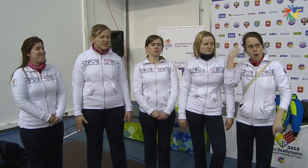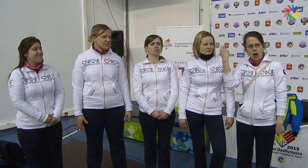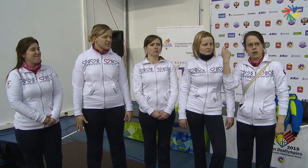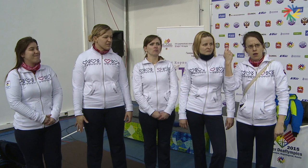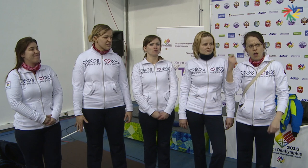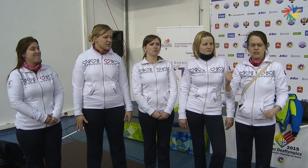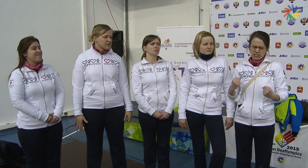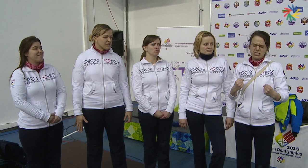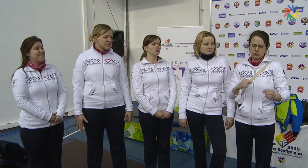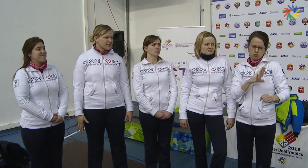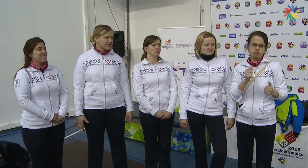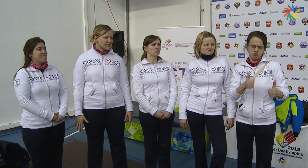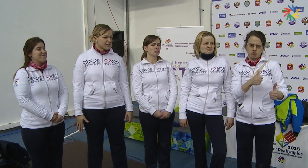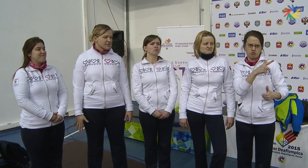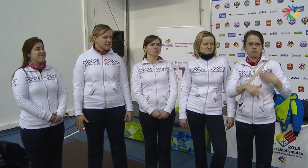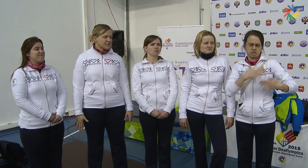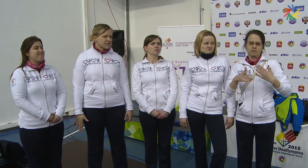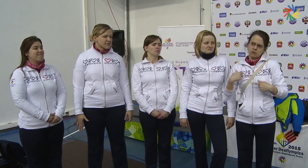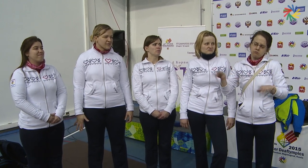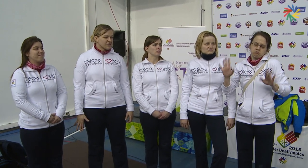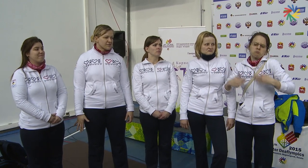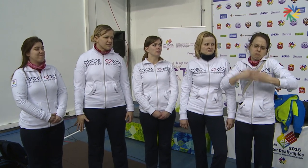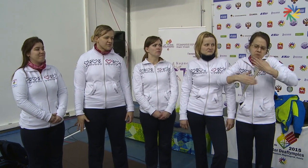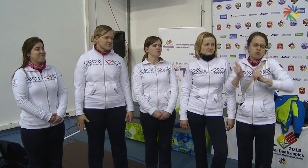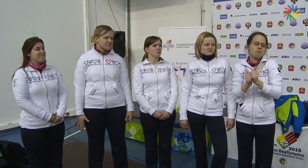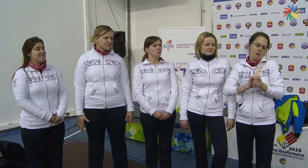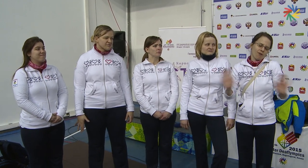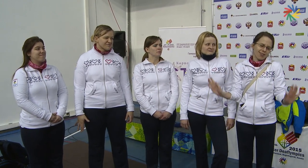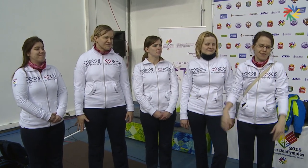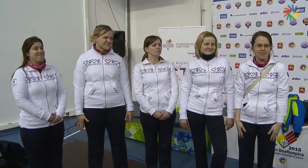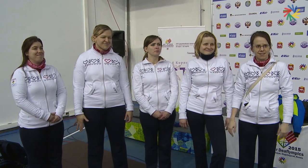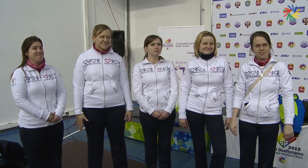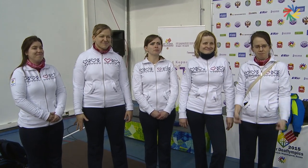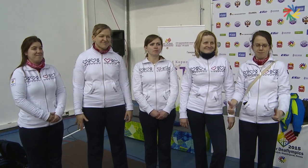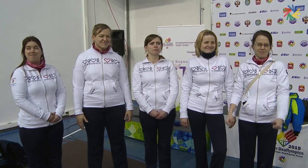Team Hungary is also a strong competitor. They’re doing well! And, we're doing our best in this sport.